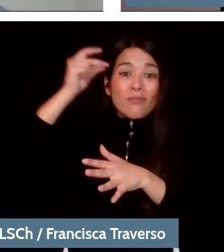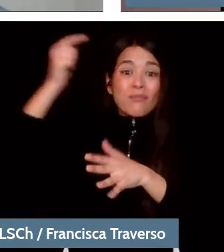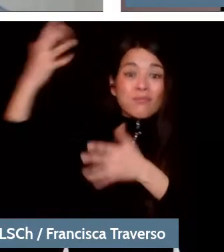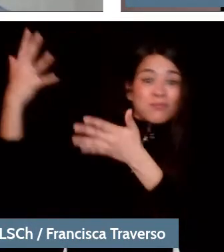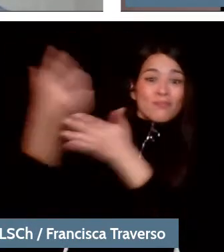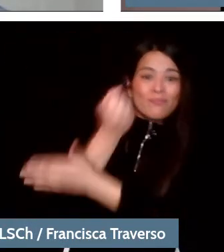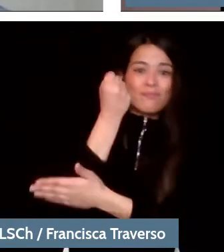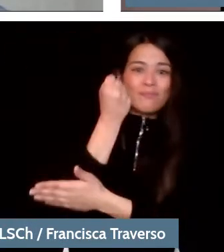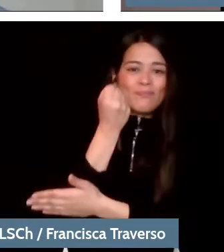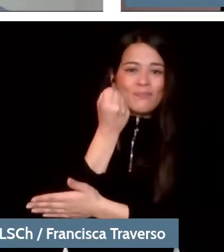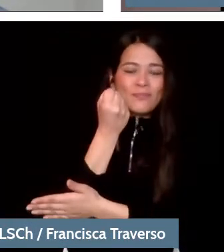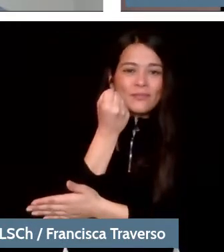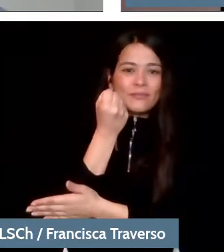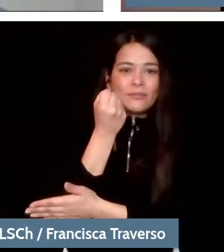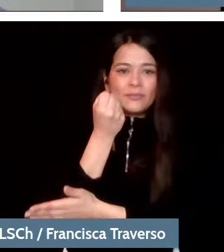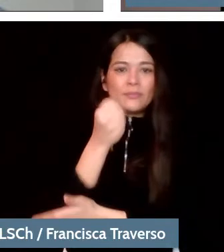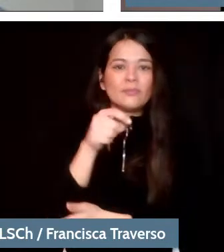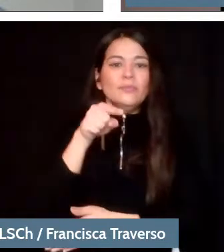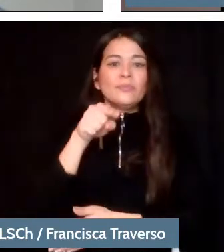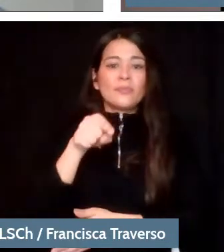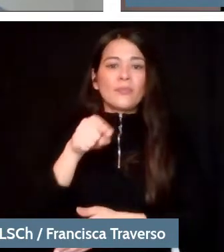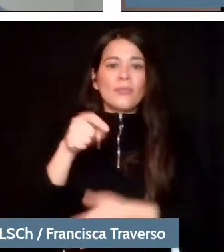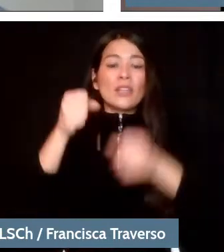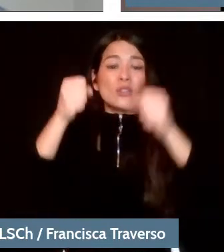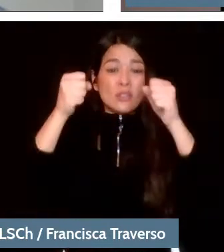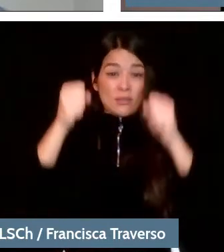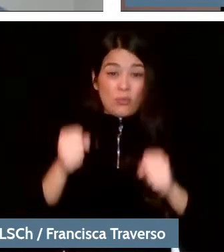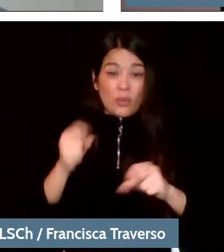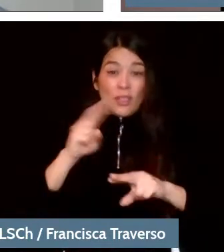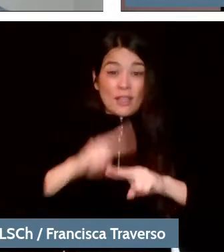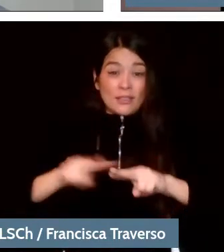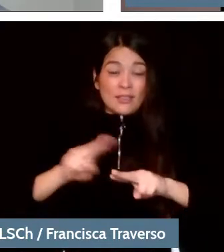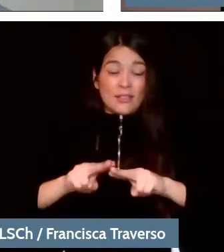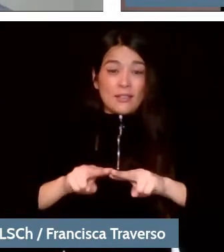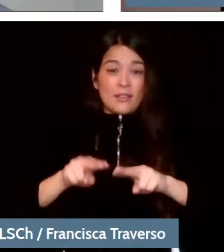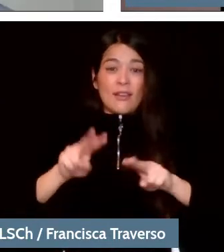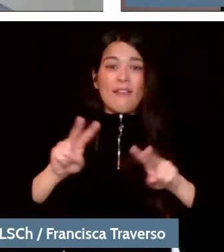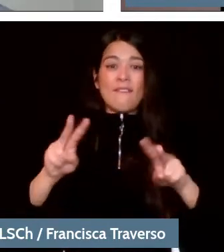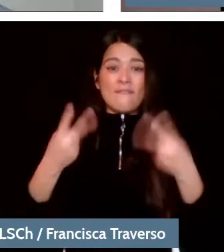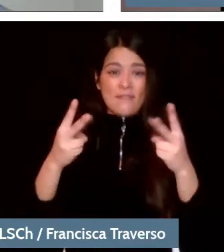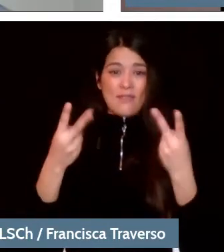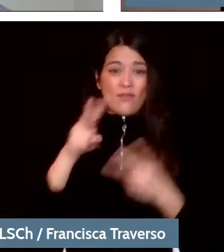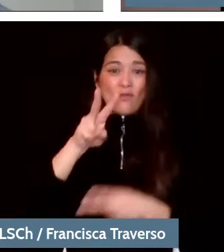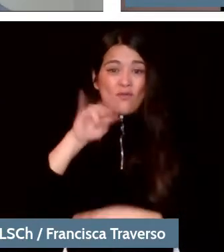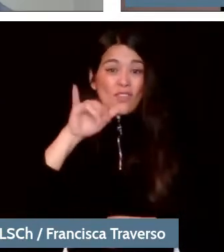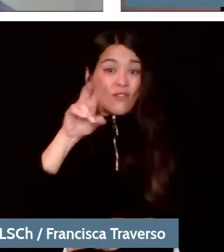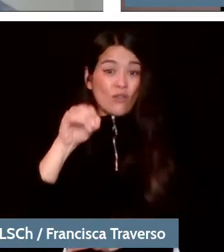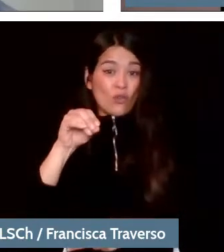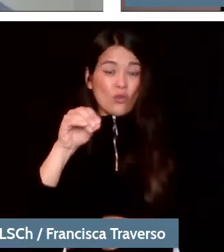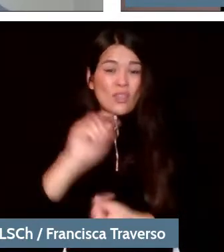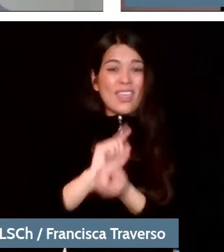And that can be achieved live and that is constantly changing, it is never the same.